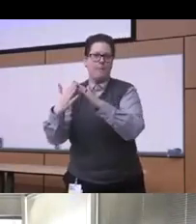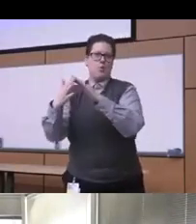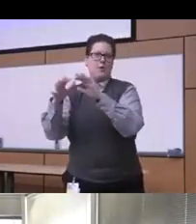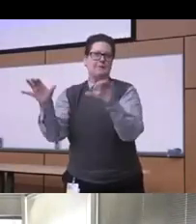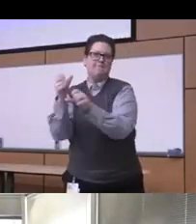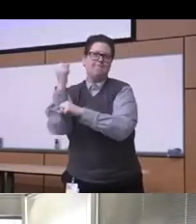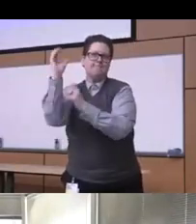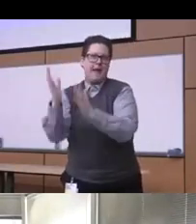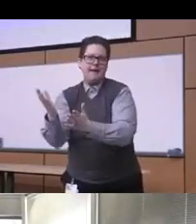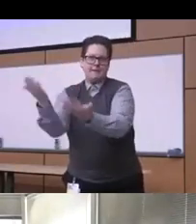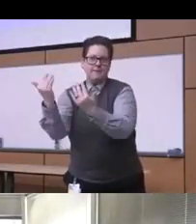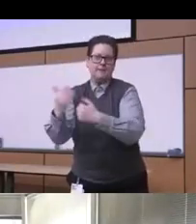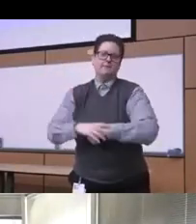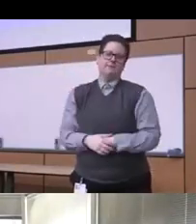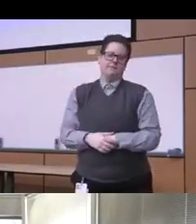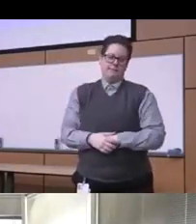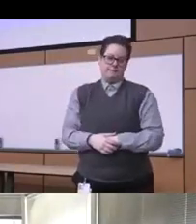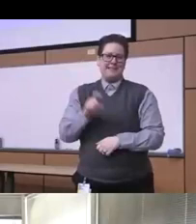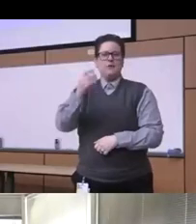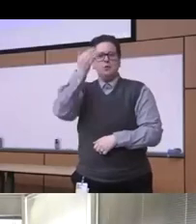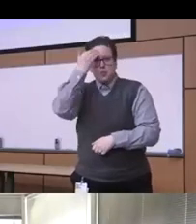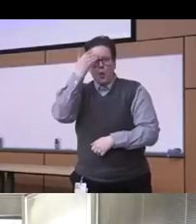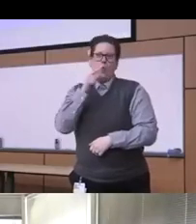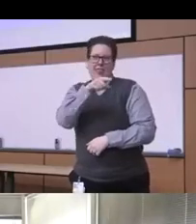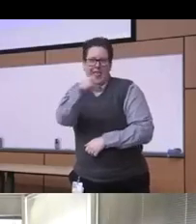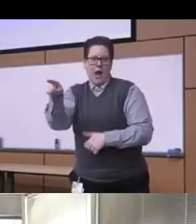know their needy people and their communities who know what their struggles are who know what